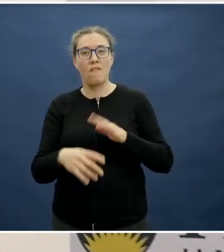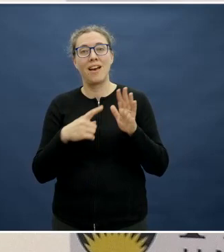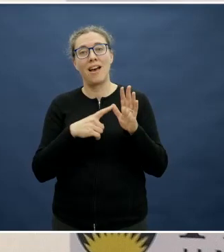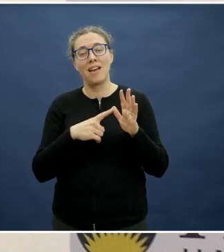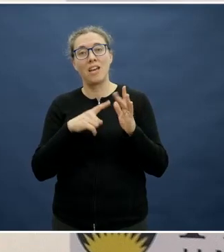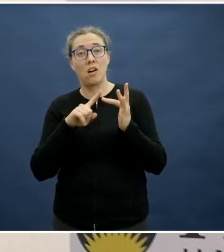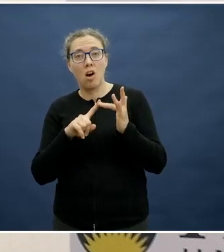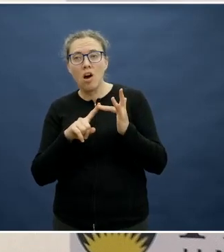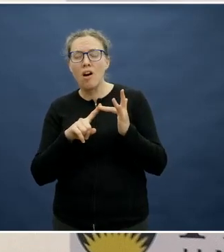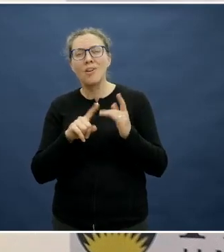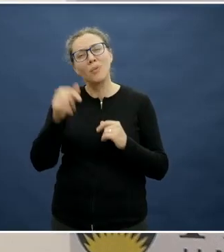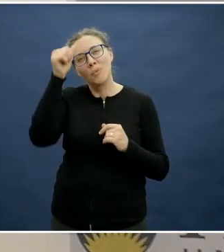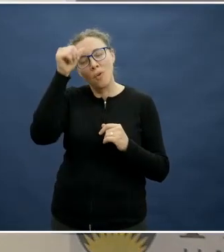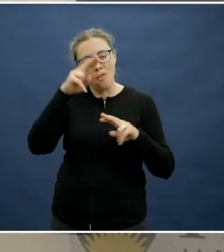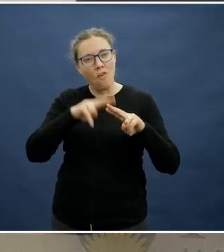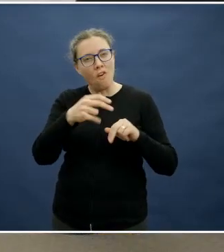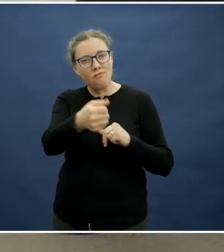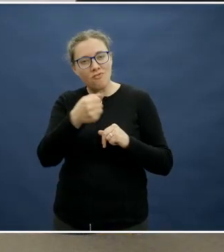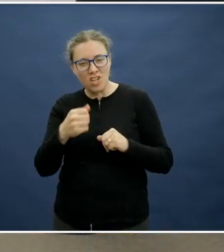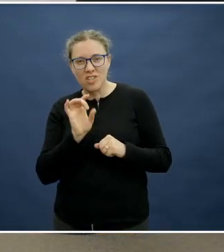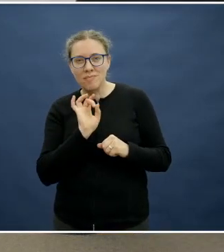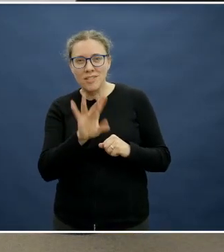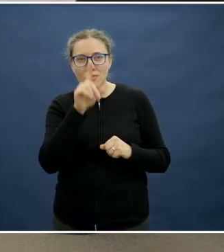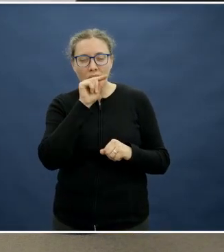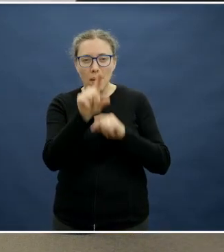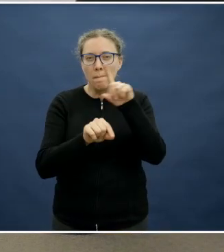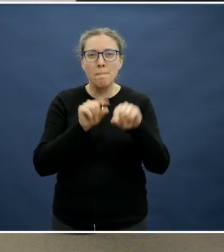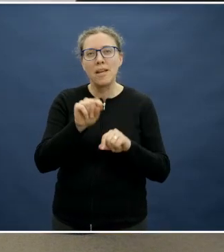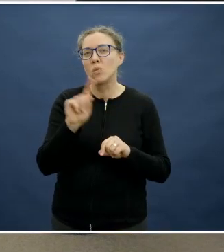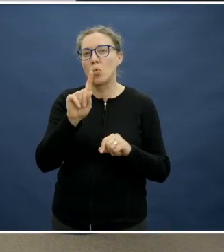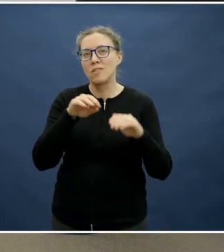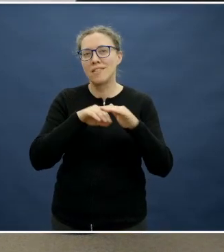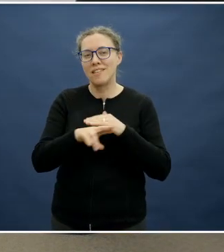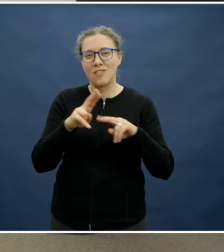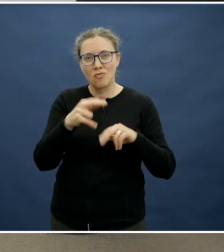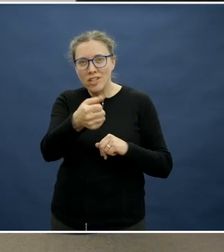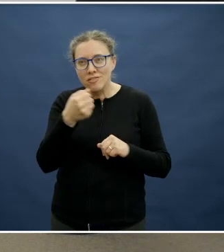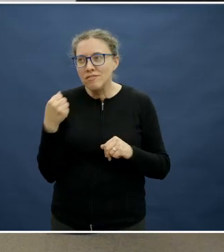The fridges that choose the meals and what's going to be in the fridge, is there an avenue